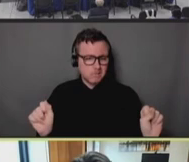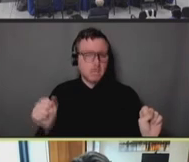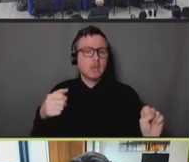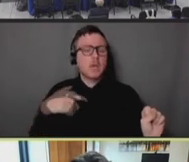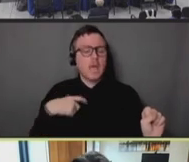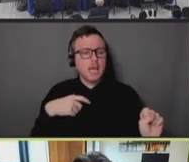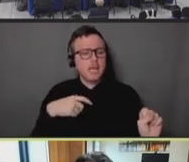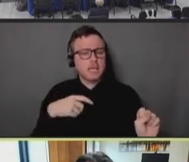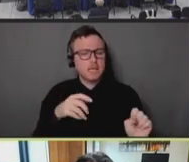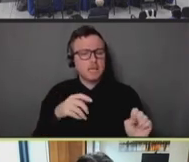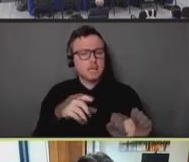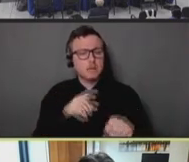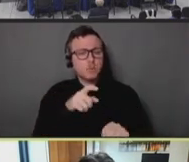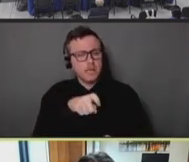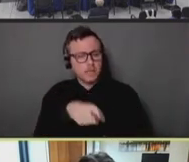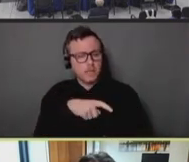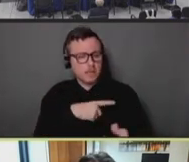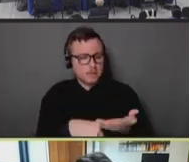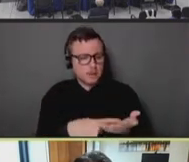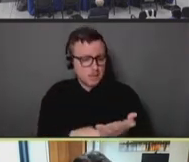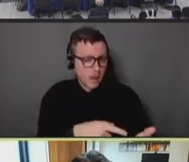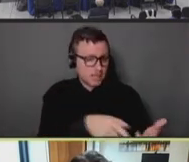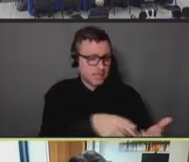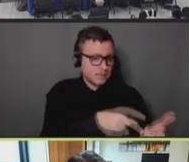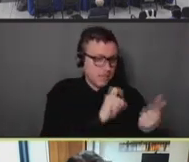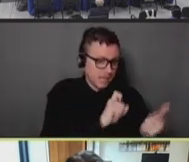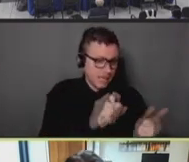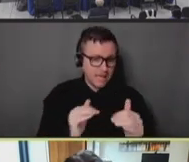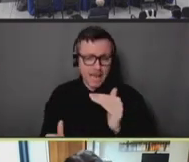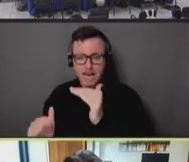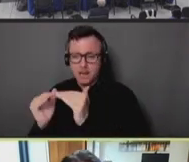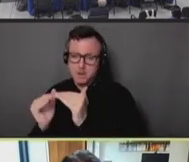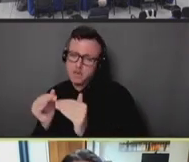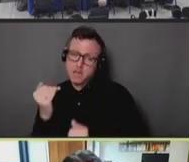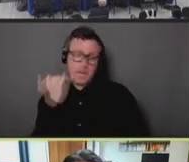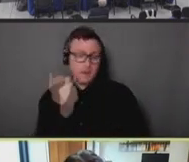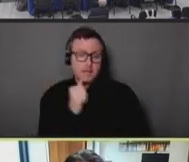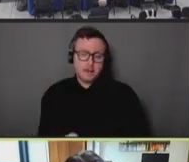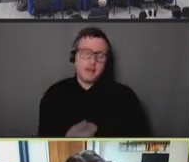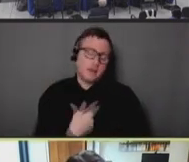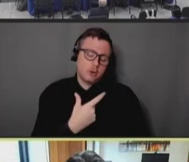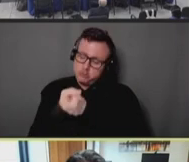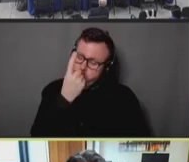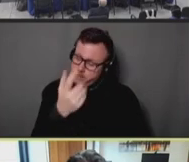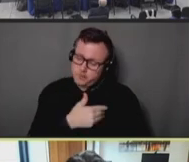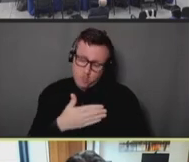if we don't, we will repeat the same -- we will have the same challenges, and maybe repeat the